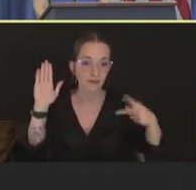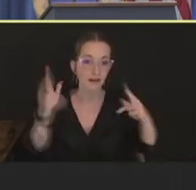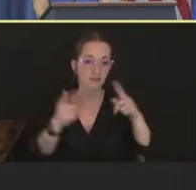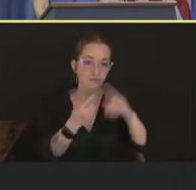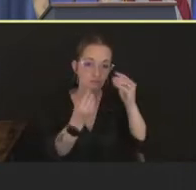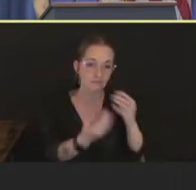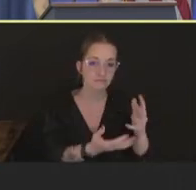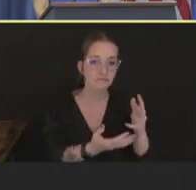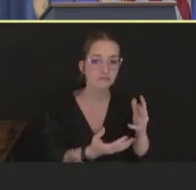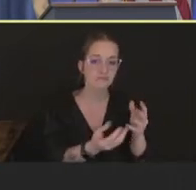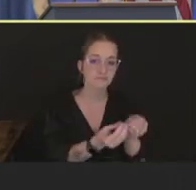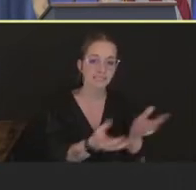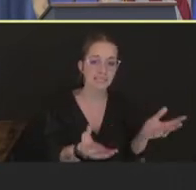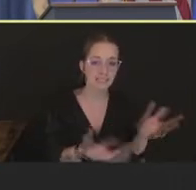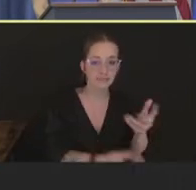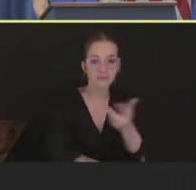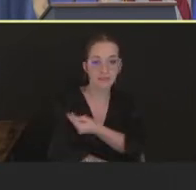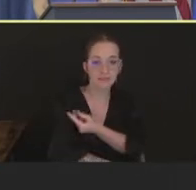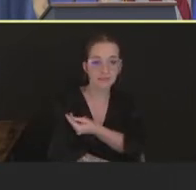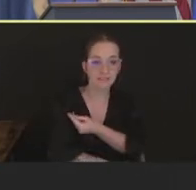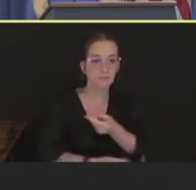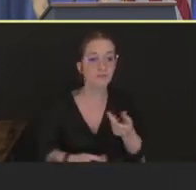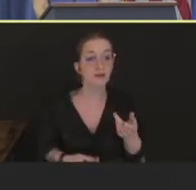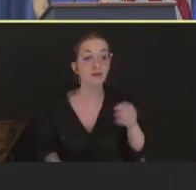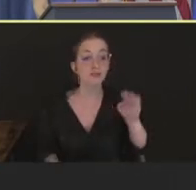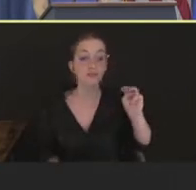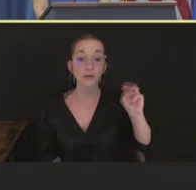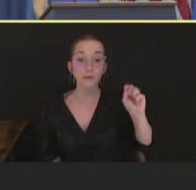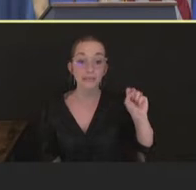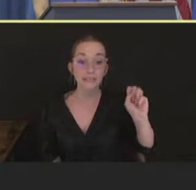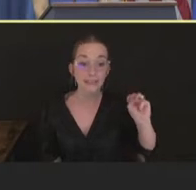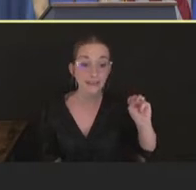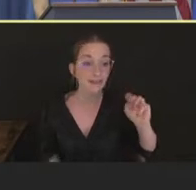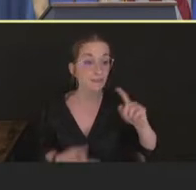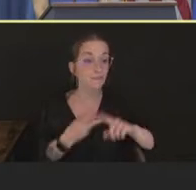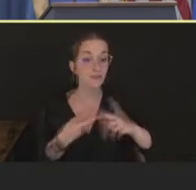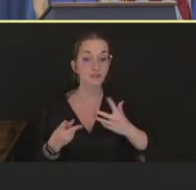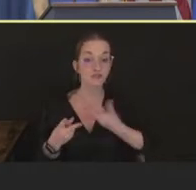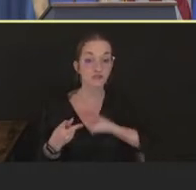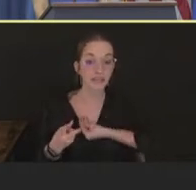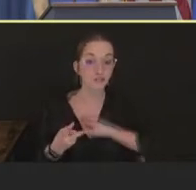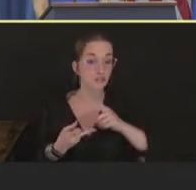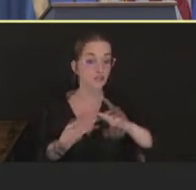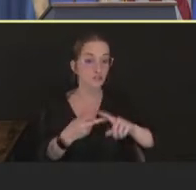sex with men, transgender, and gender diverse people who have sex with men, who had any of